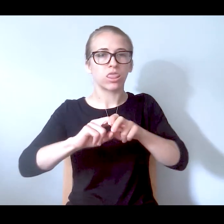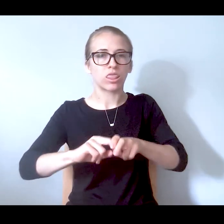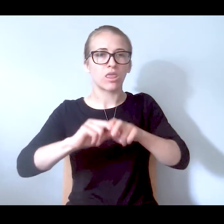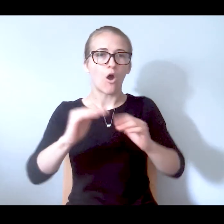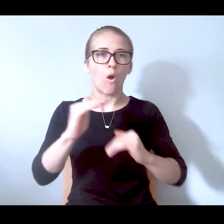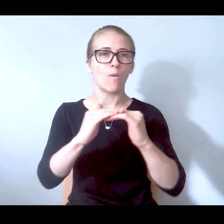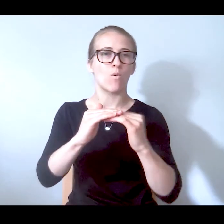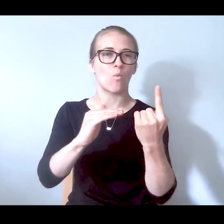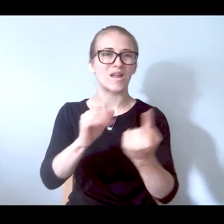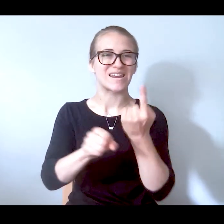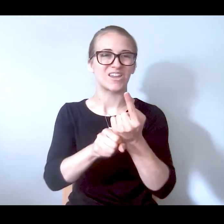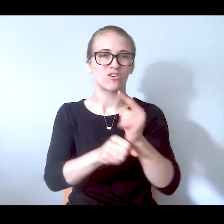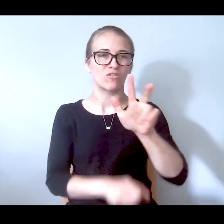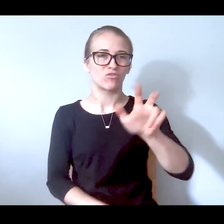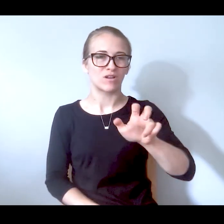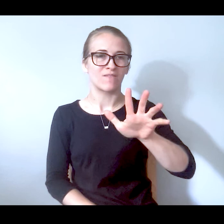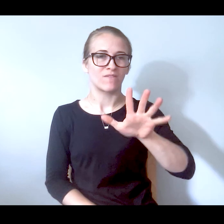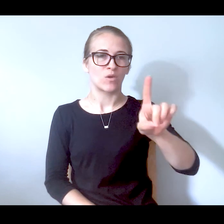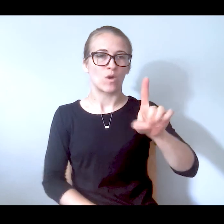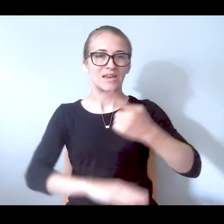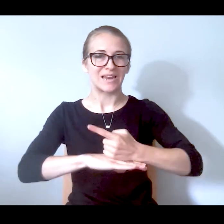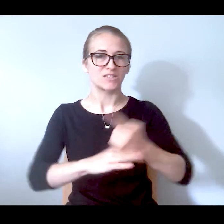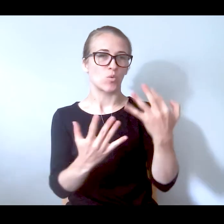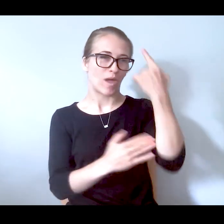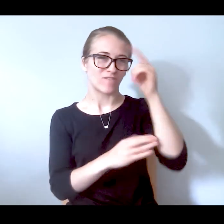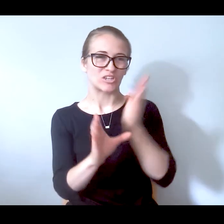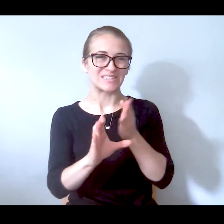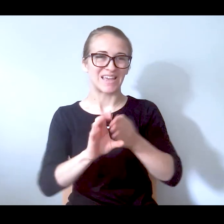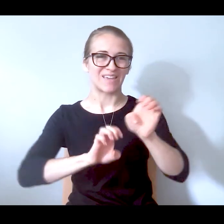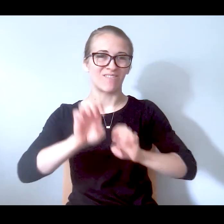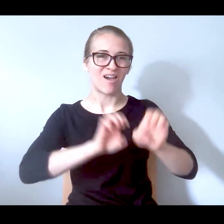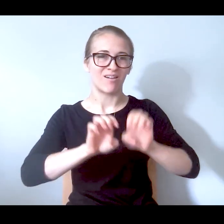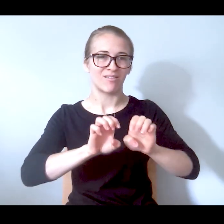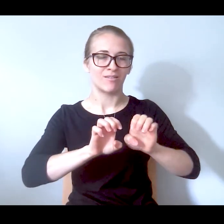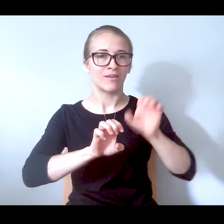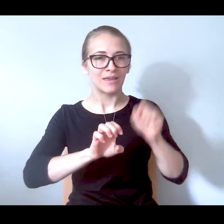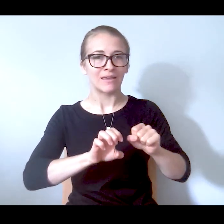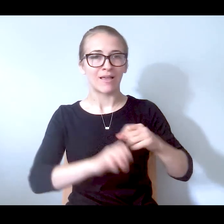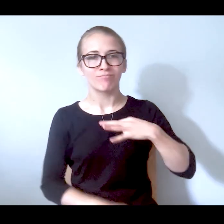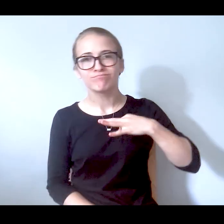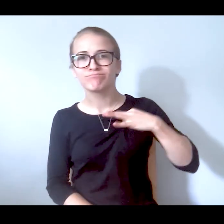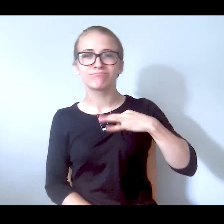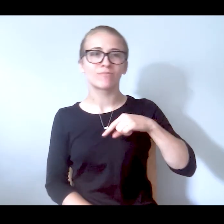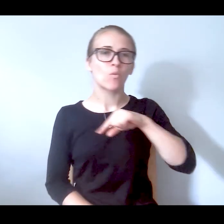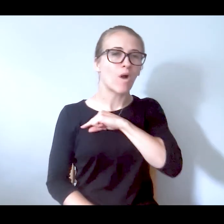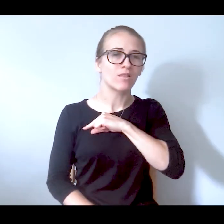Rikers over 351 days, almost a year, waiting for that psych eval just so they can be eligible for